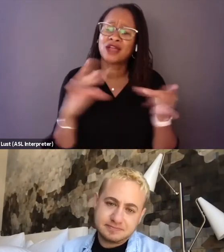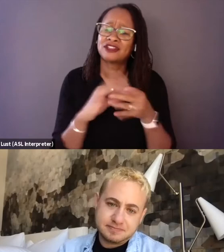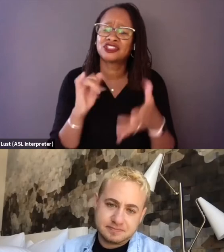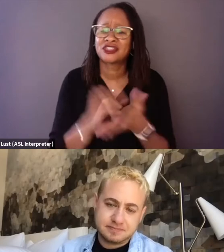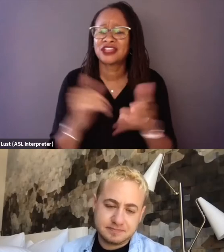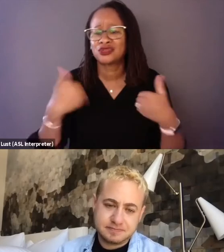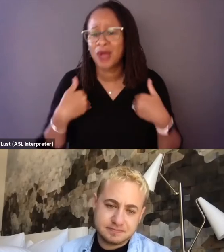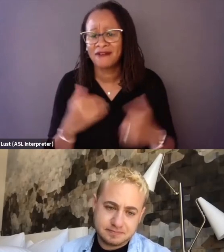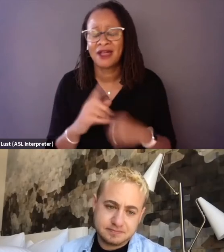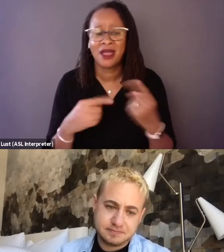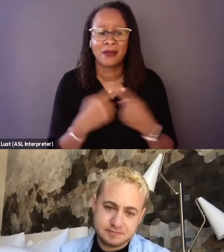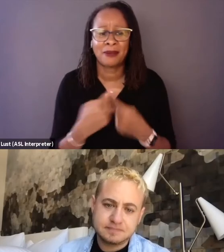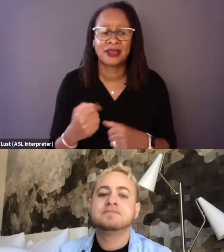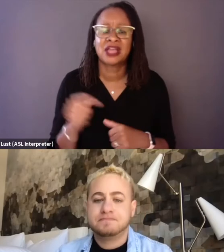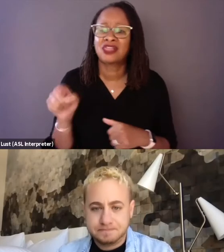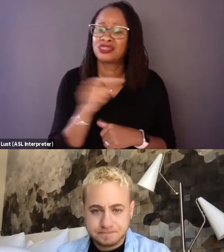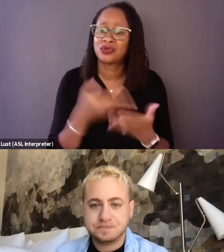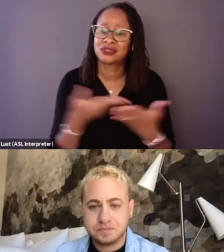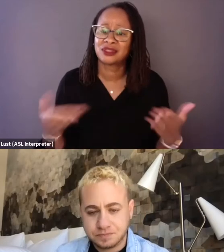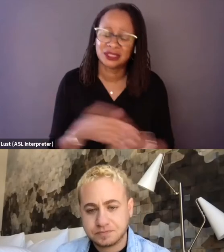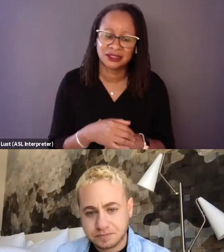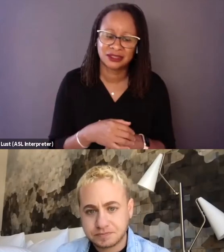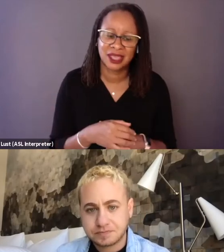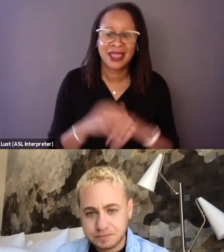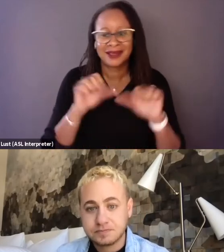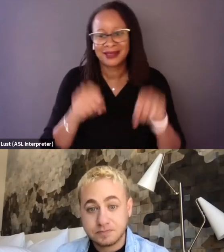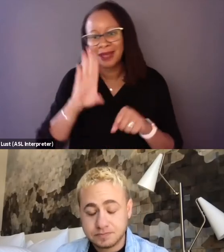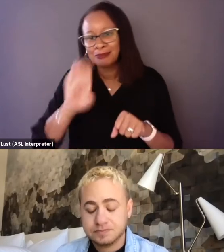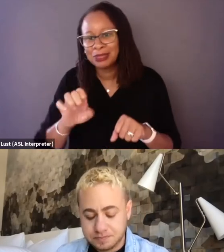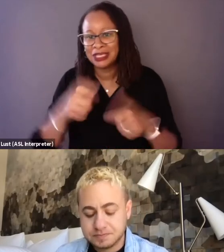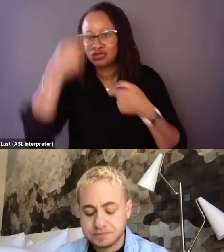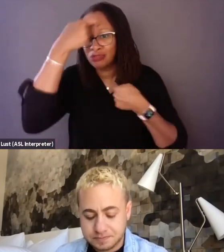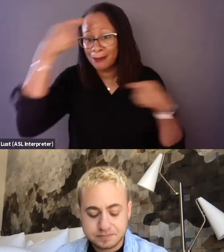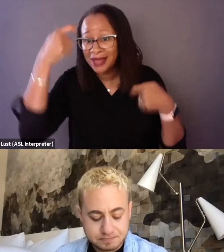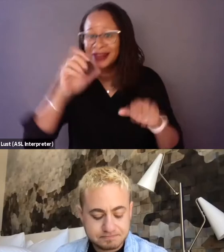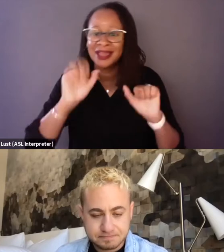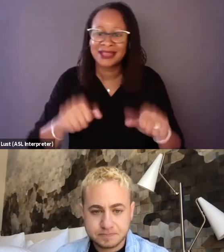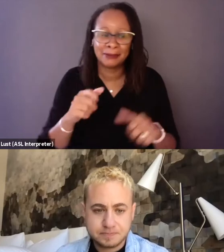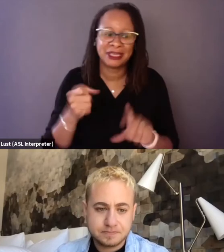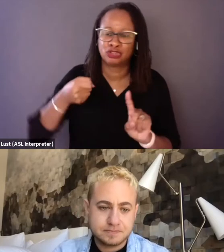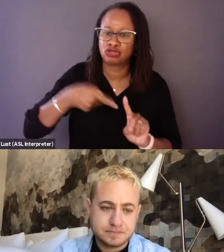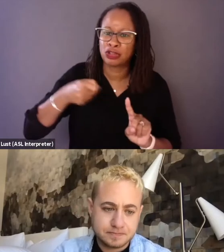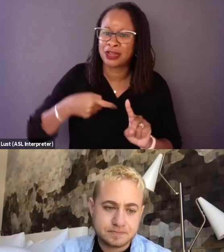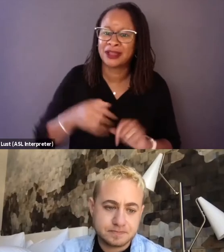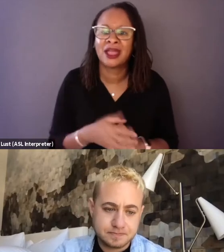about those things, which can be traumatic, can be triggering for some people.